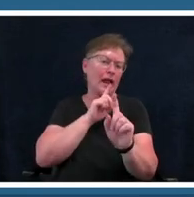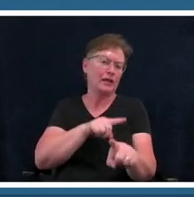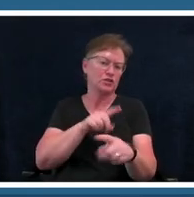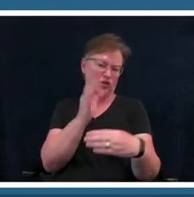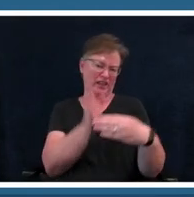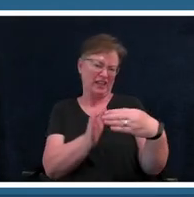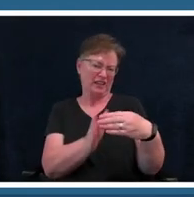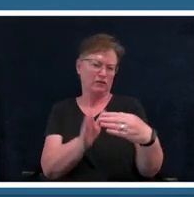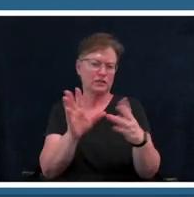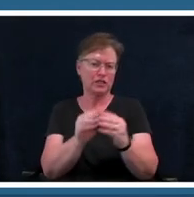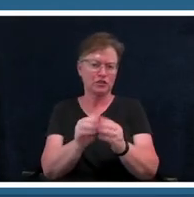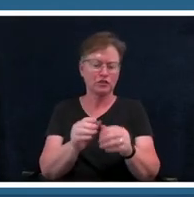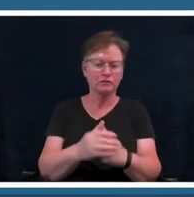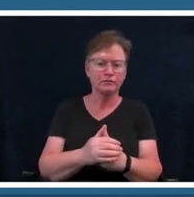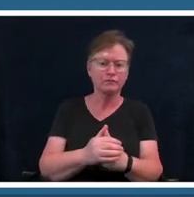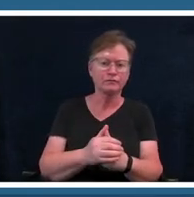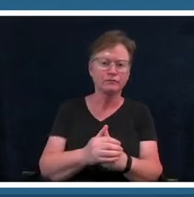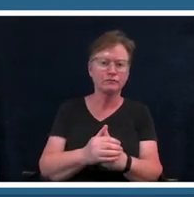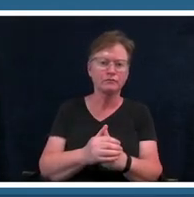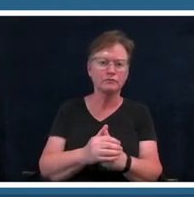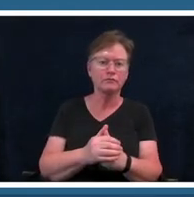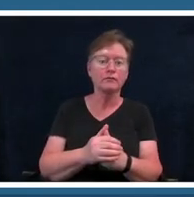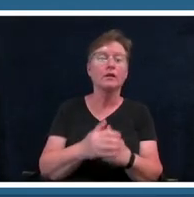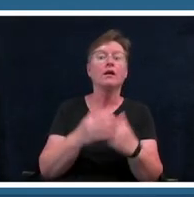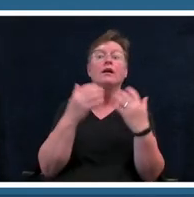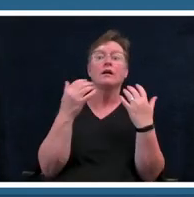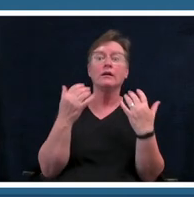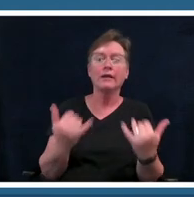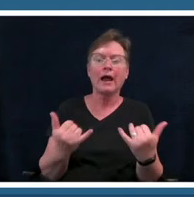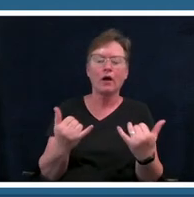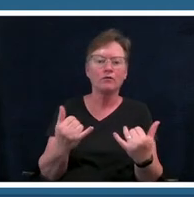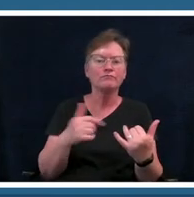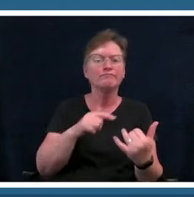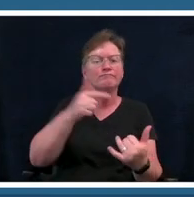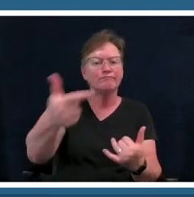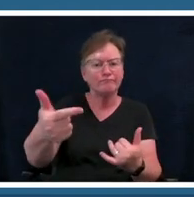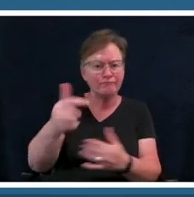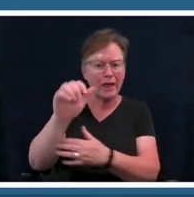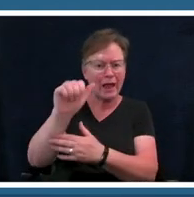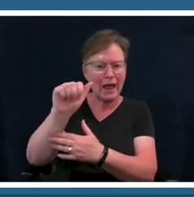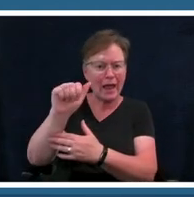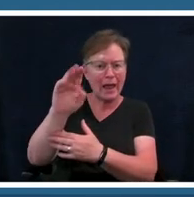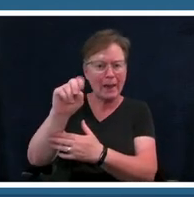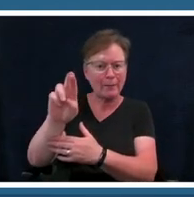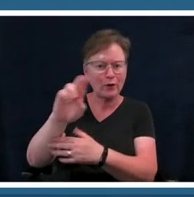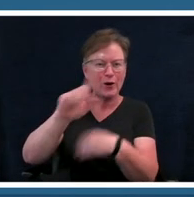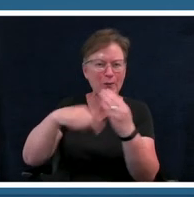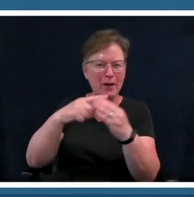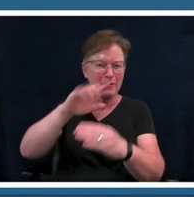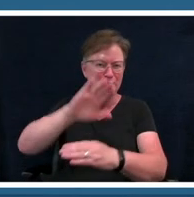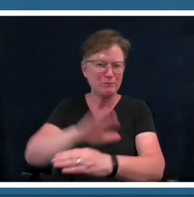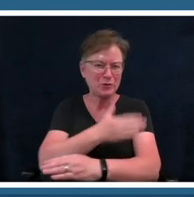and now um let's hear from amber um about music with the message